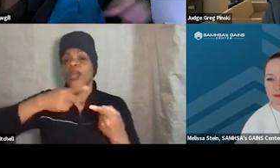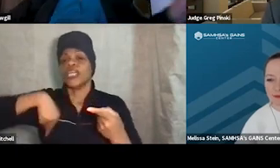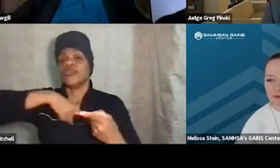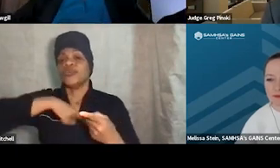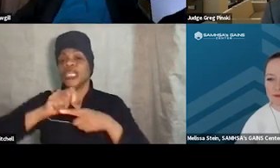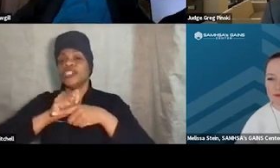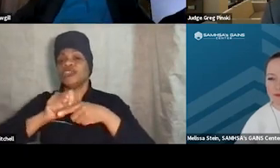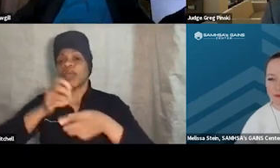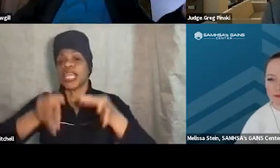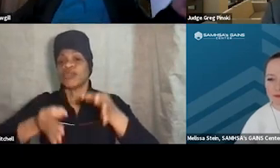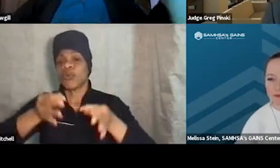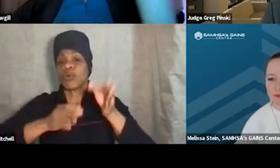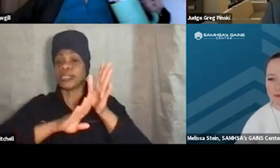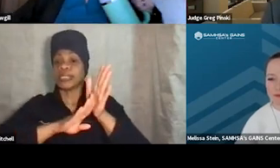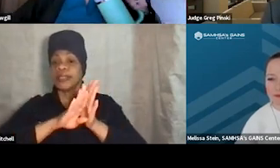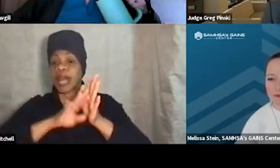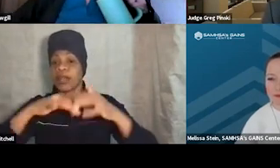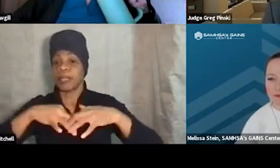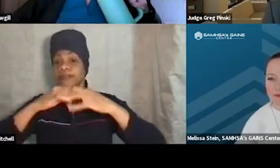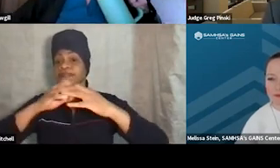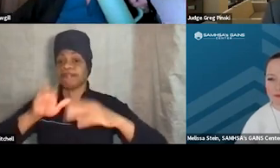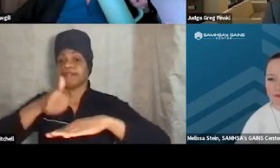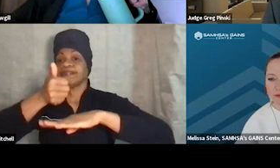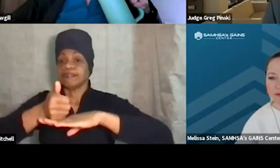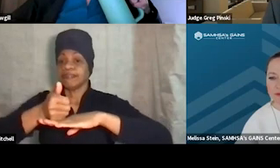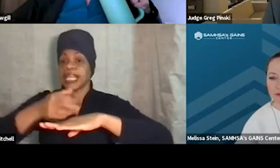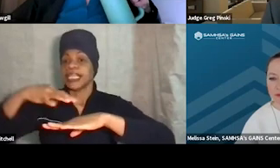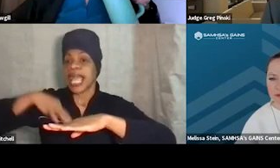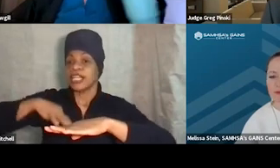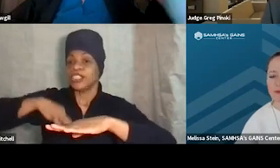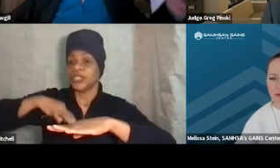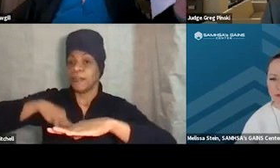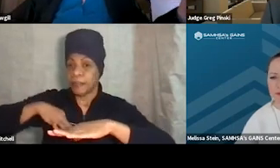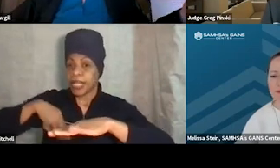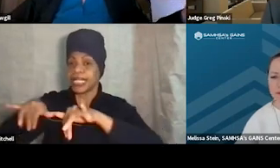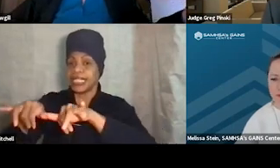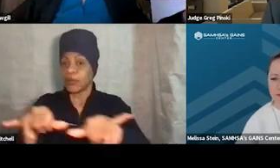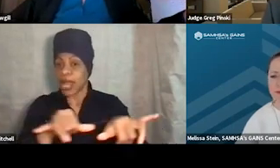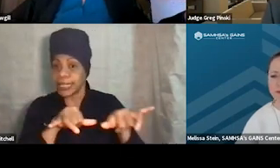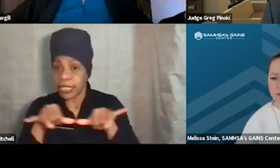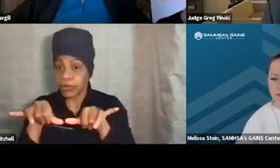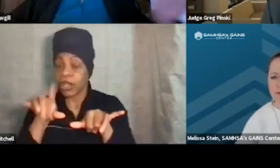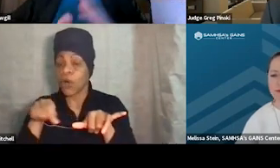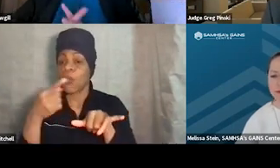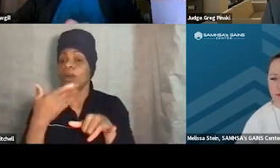on developing their eligibility criteria, one of the best practice recommendations